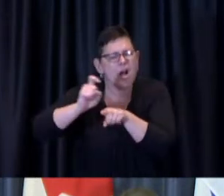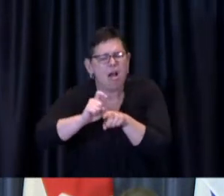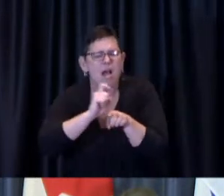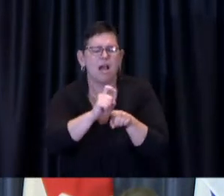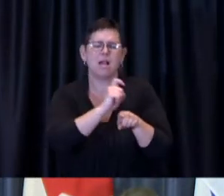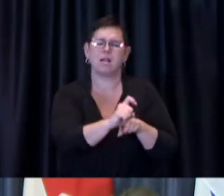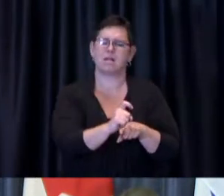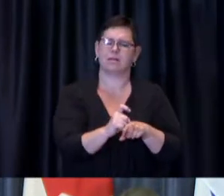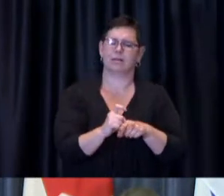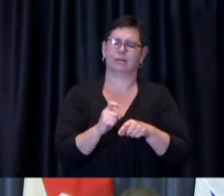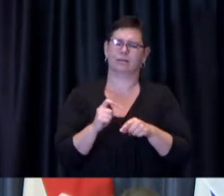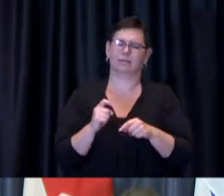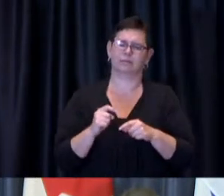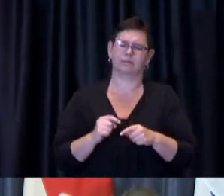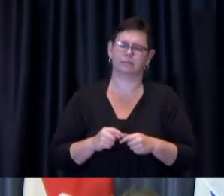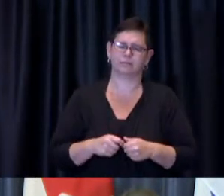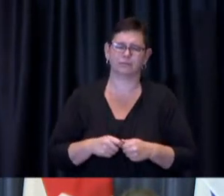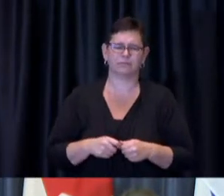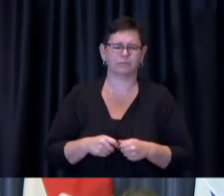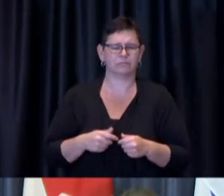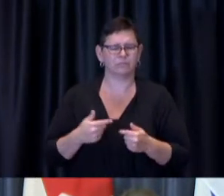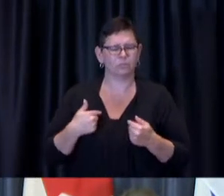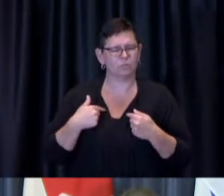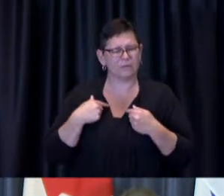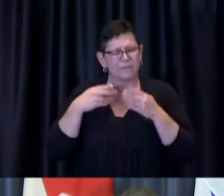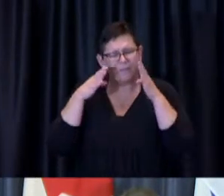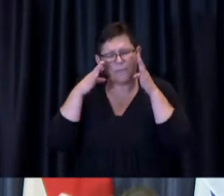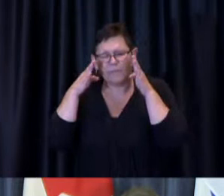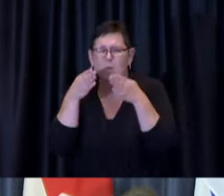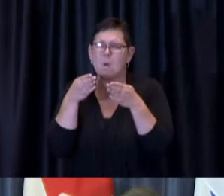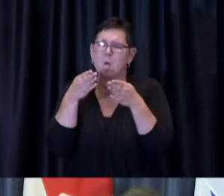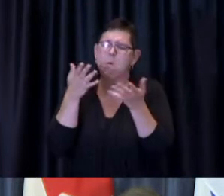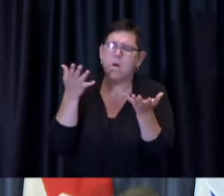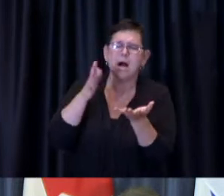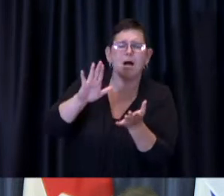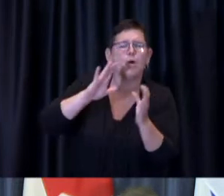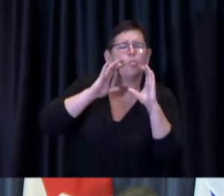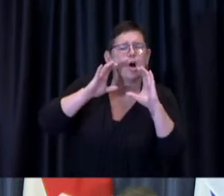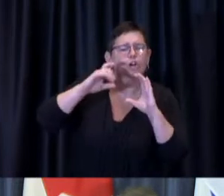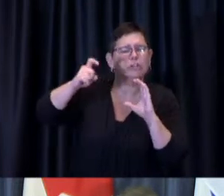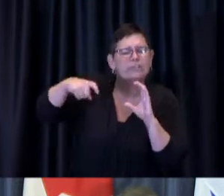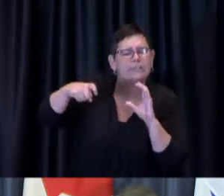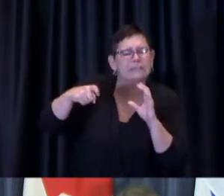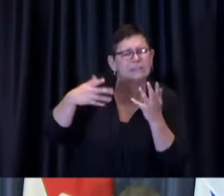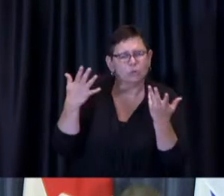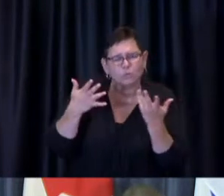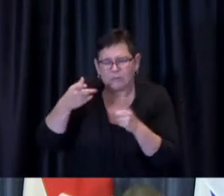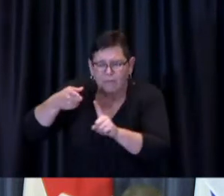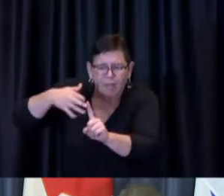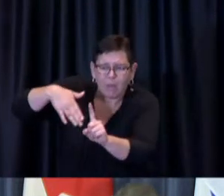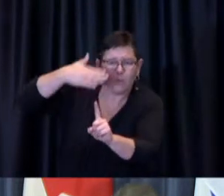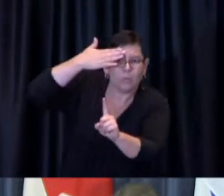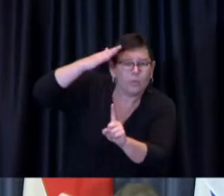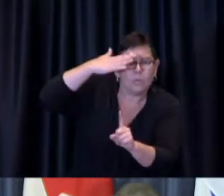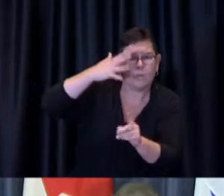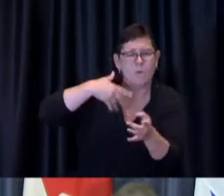and focused communications with those who have not yet fully taken advantage of vaccine the